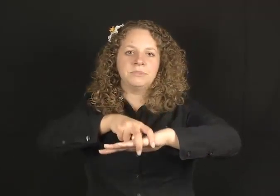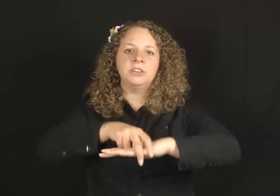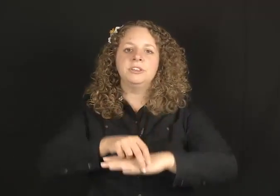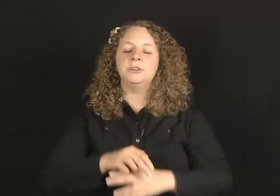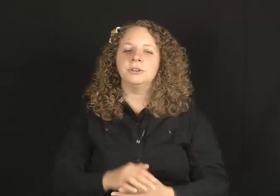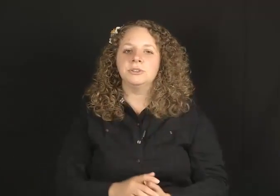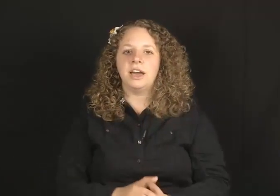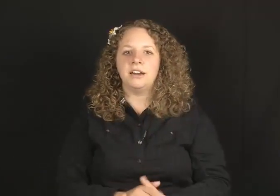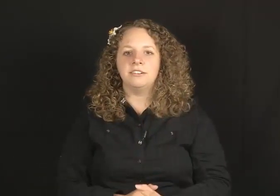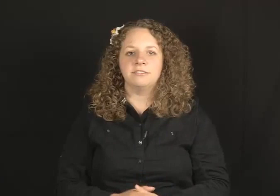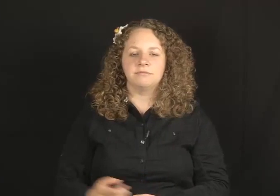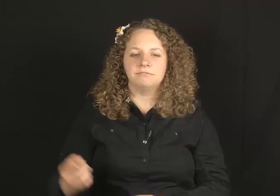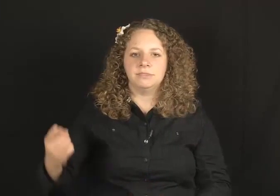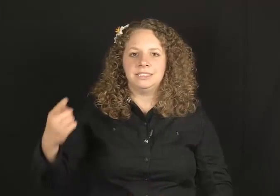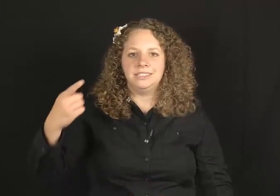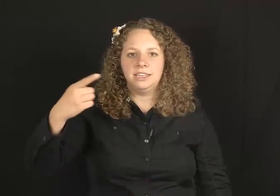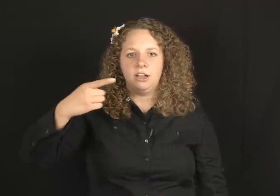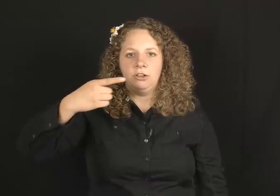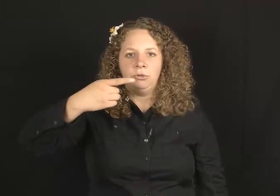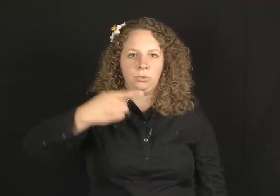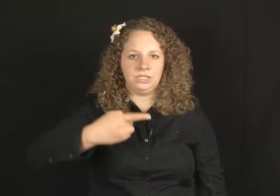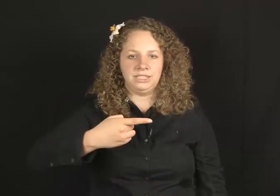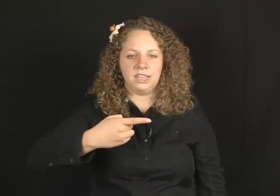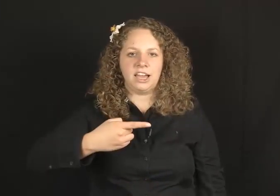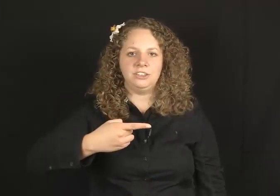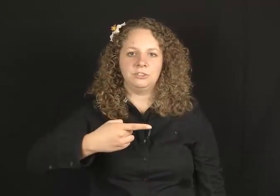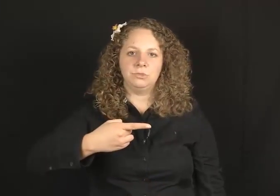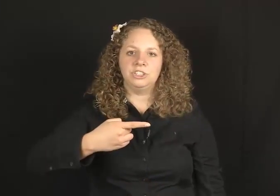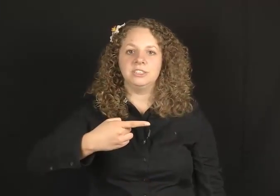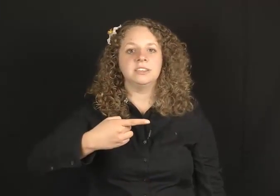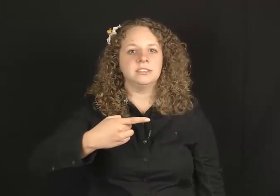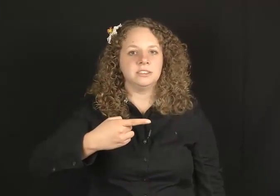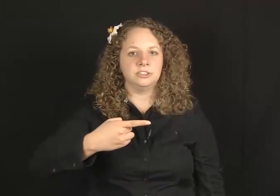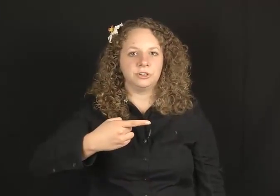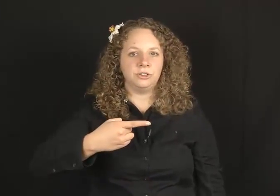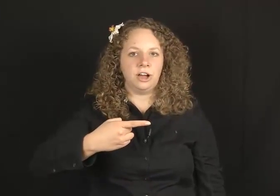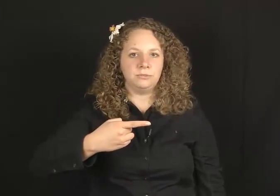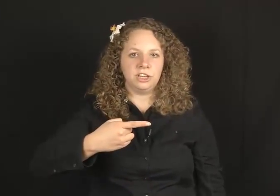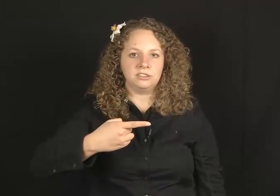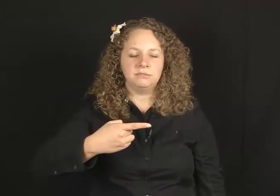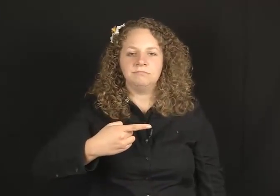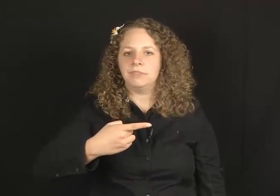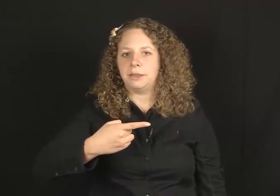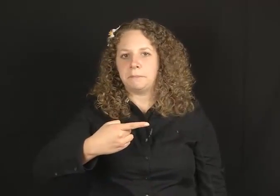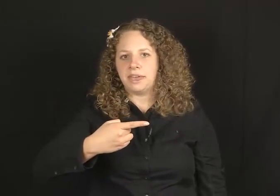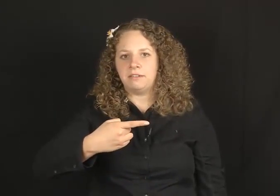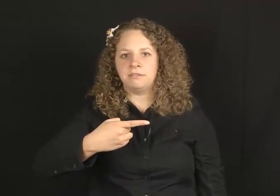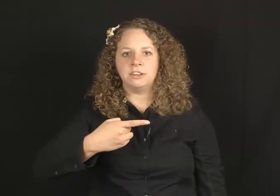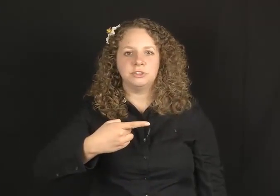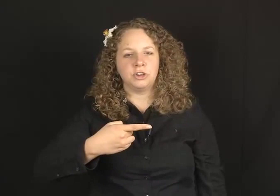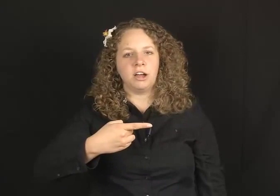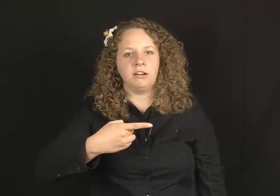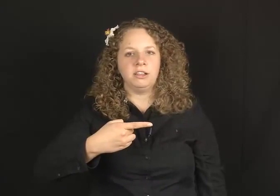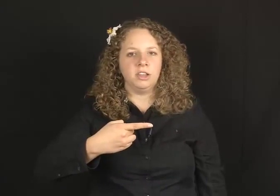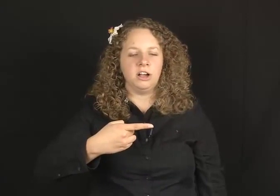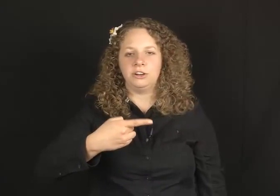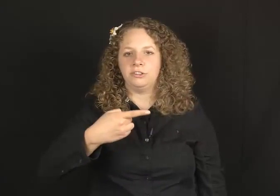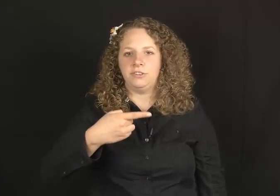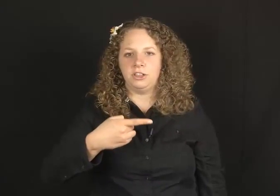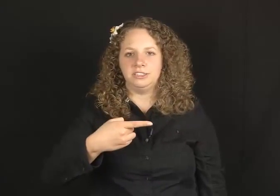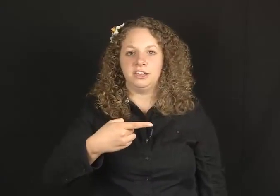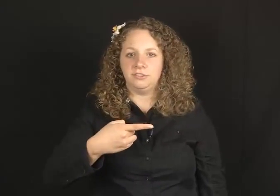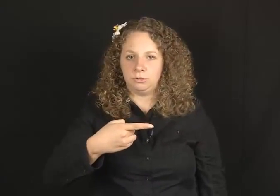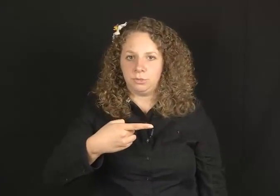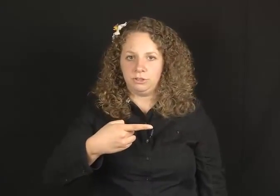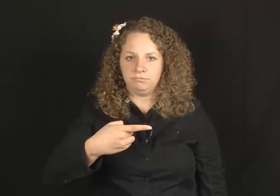You also have CL-1/: cylindrical objects (like a pen, straw, log, or fallen telephone pole),